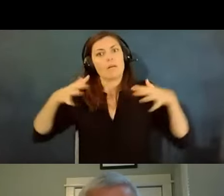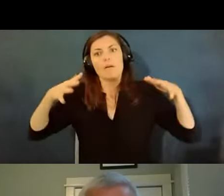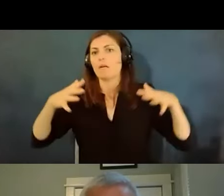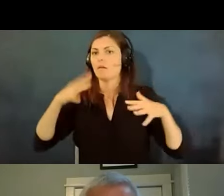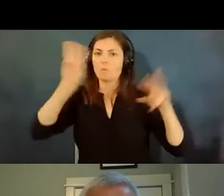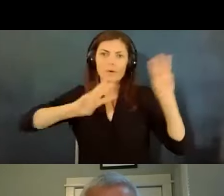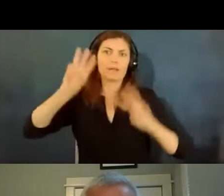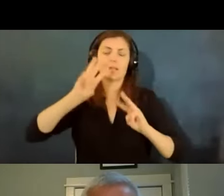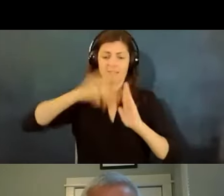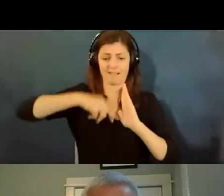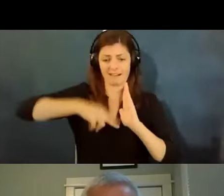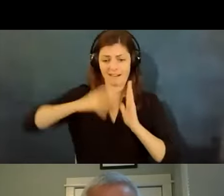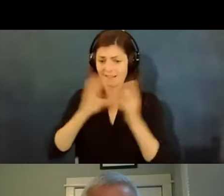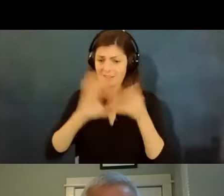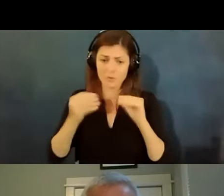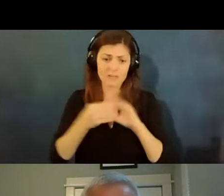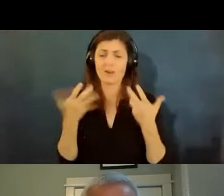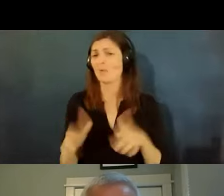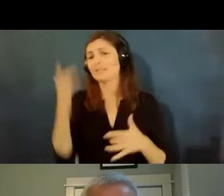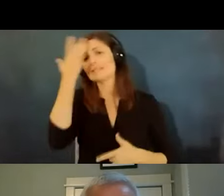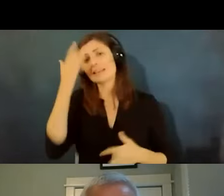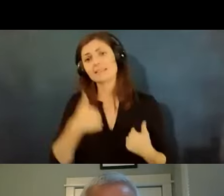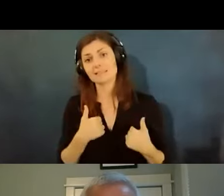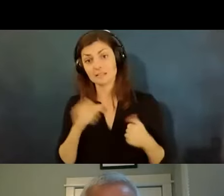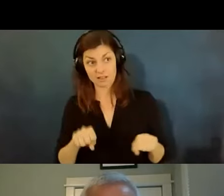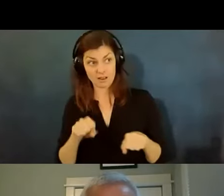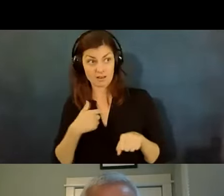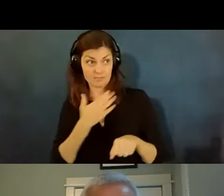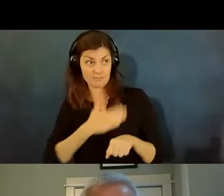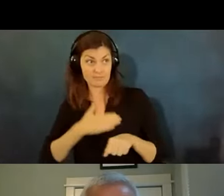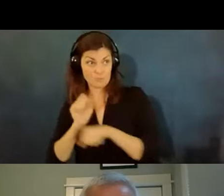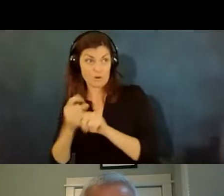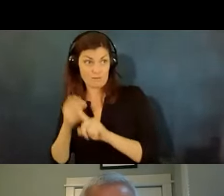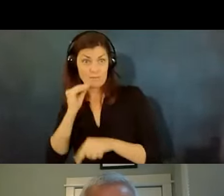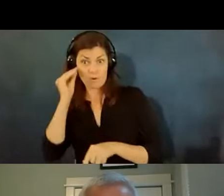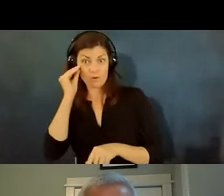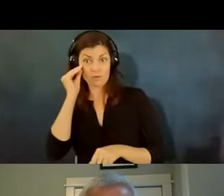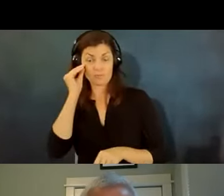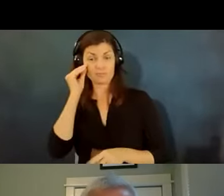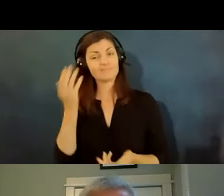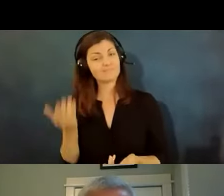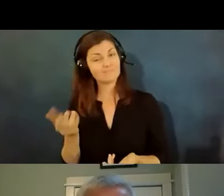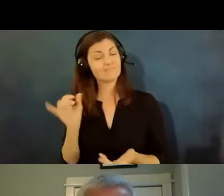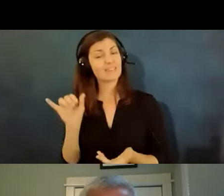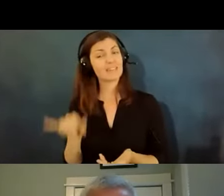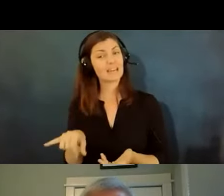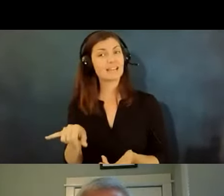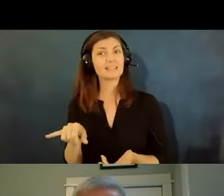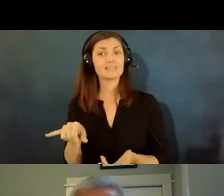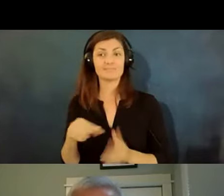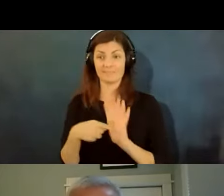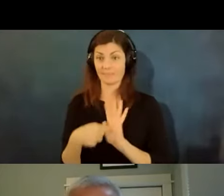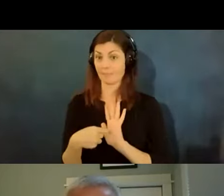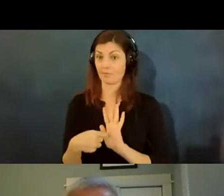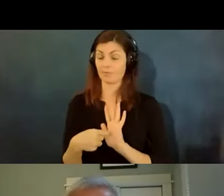and you know i don't want to get sick um so can i work from home again in that sort of example um